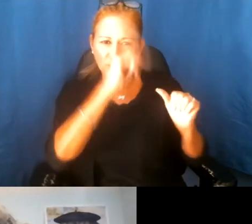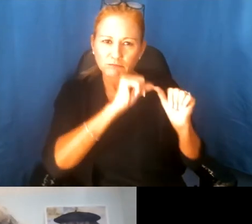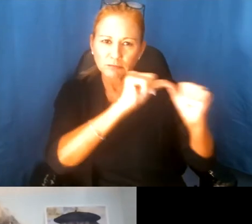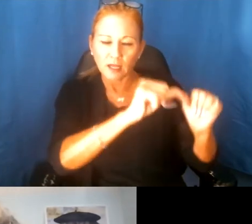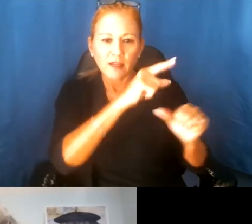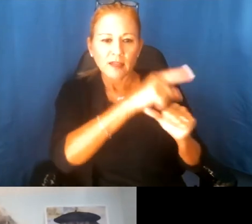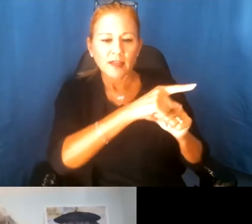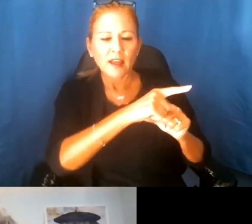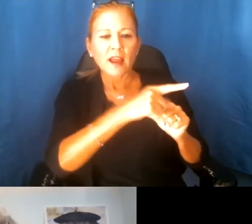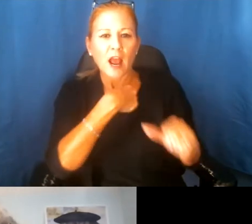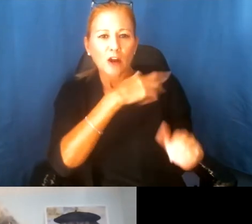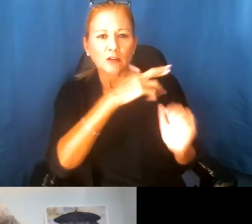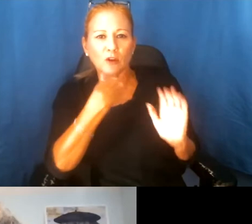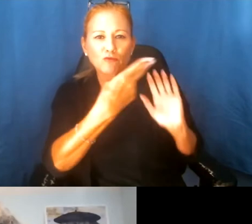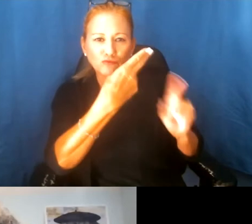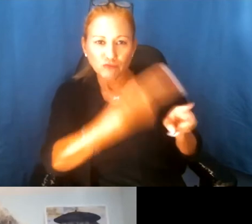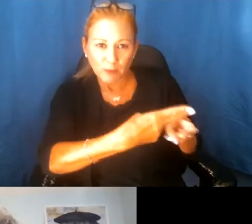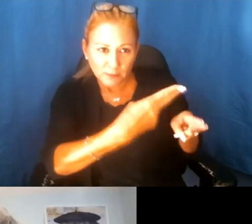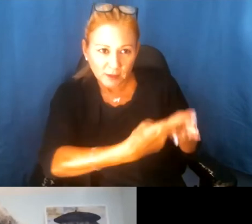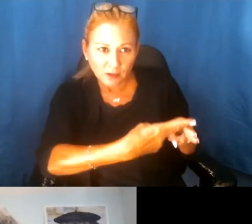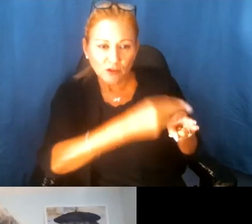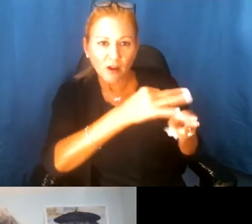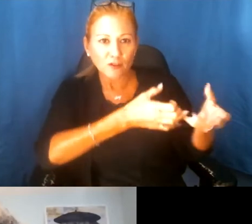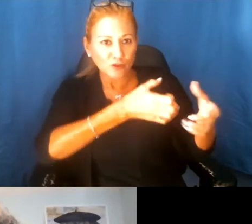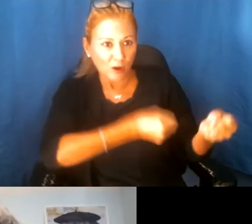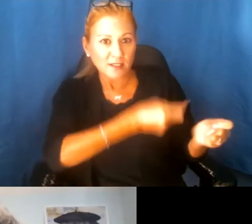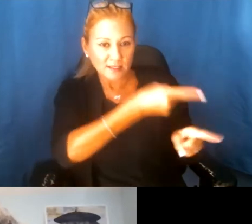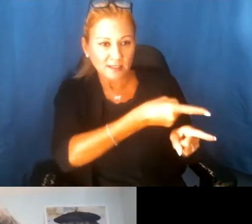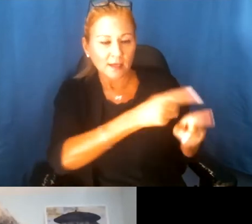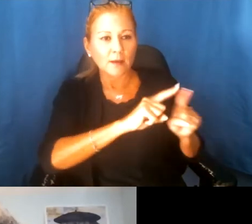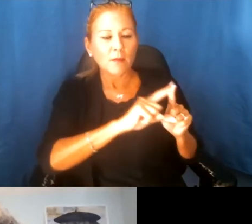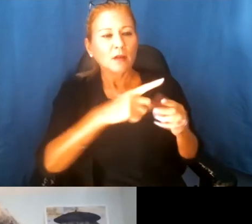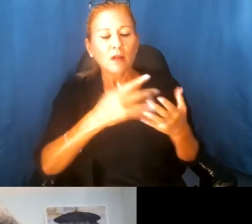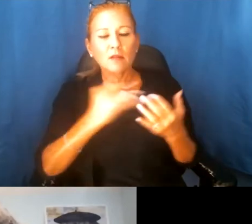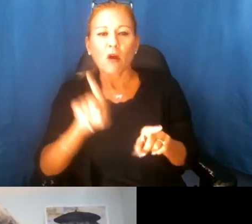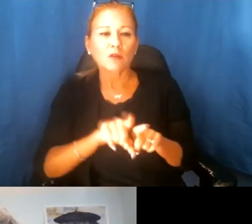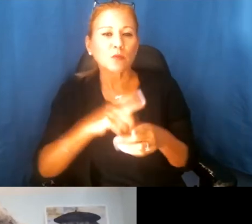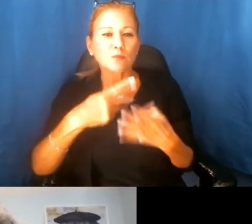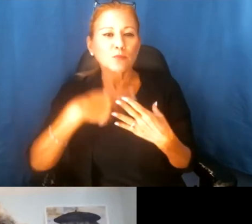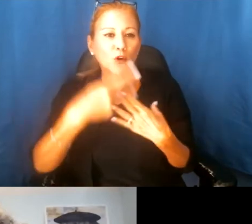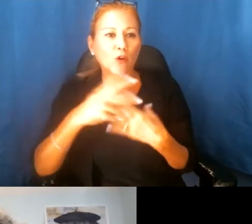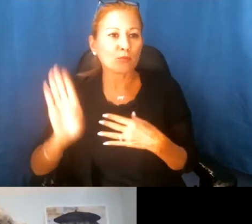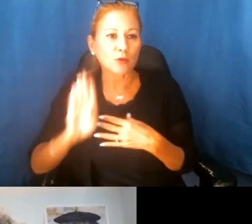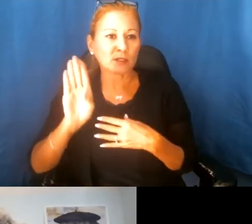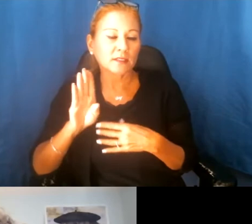a reputation of trust, but also the programming that Brooklyn Historical Society had been doing,